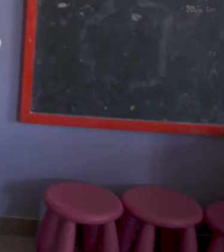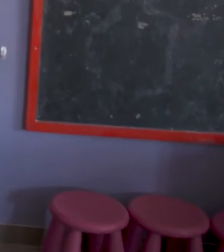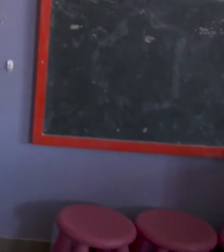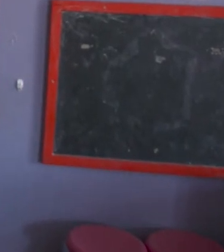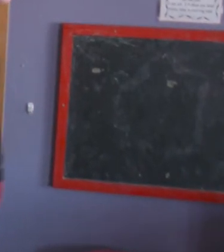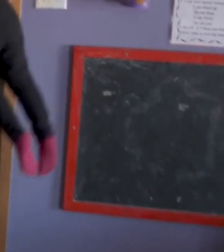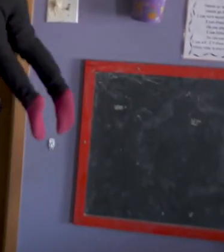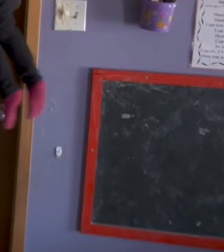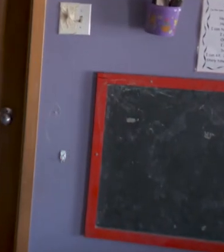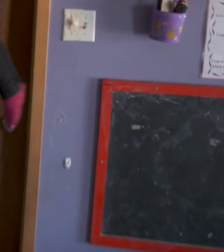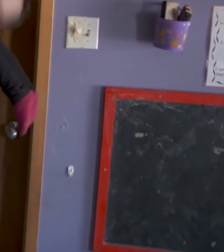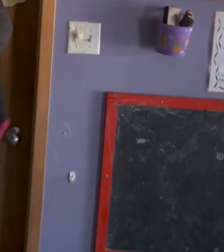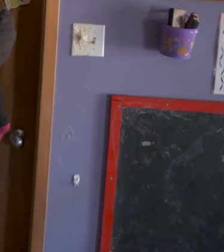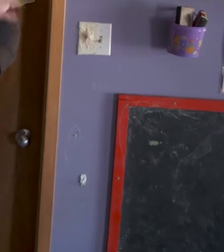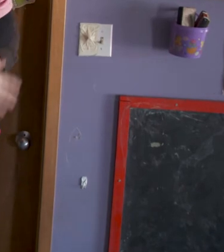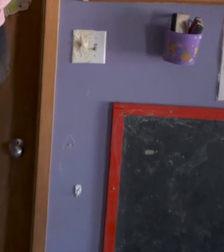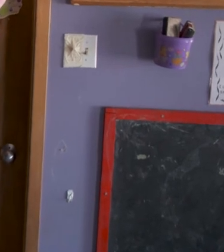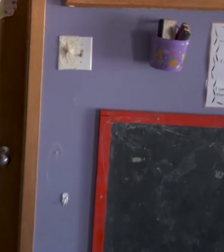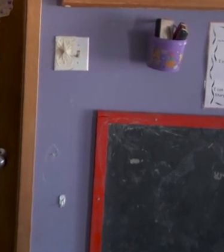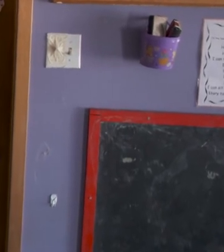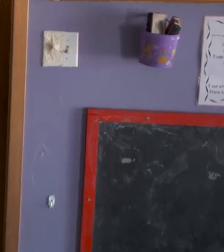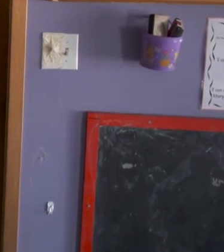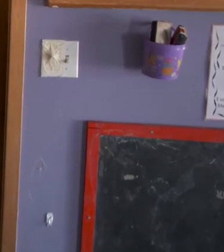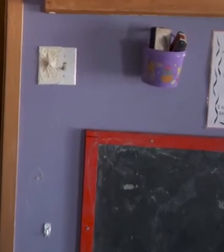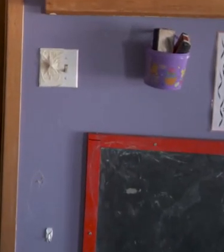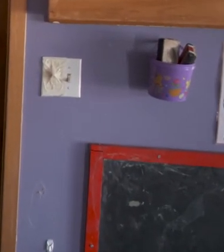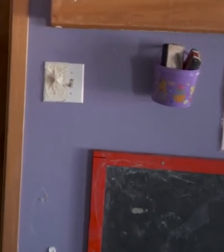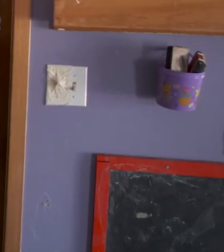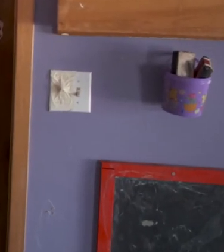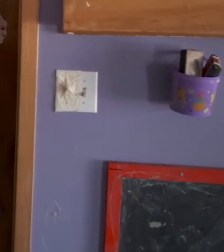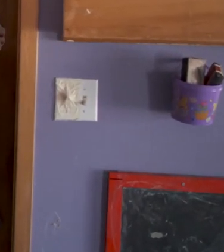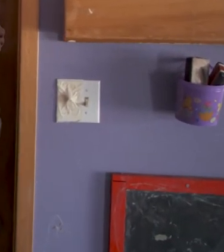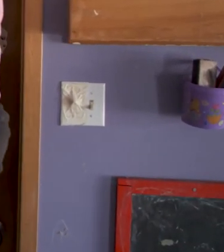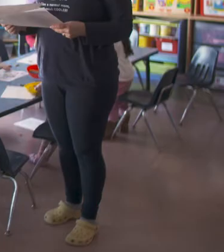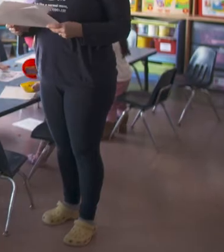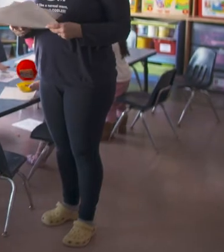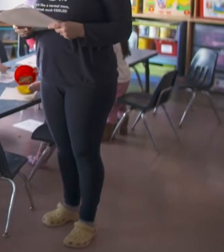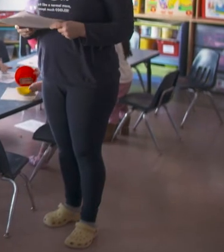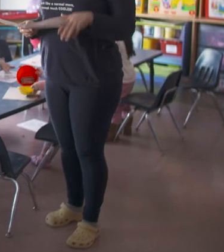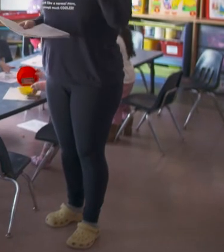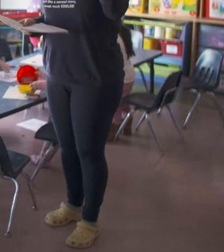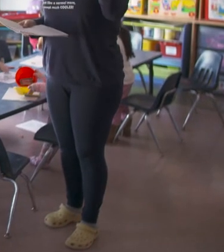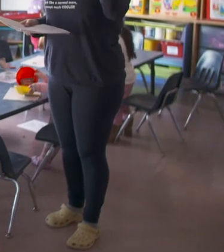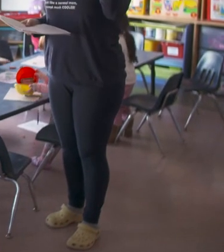Ready to go home? Care Giver: Say "bye" to Cameron guys. Kids: Bye, Cameron!